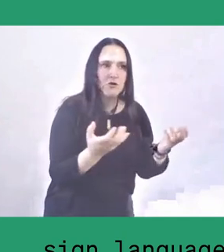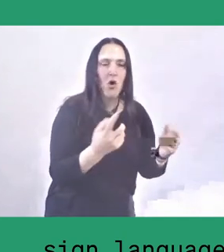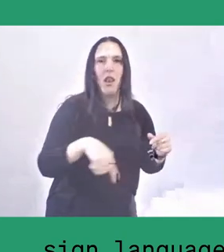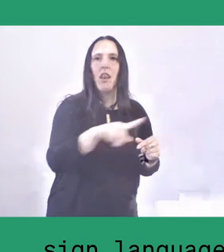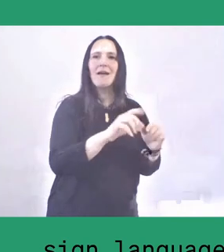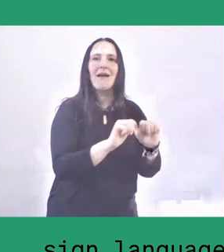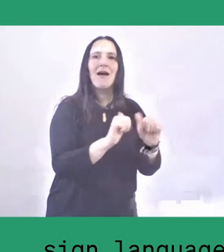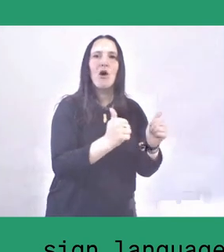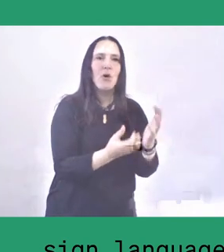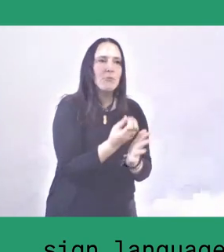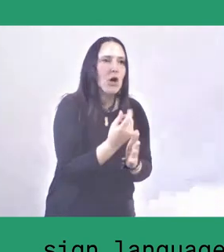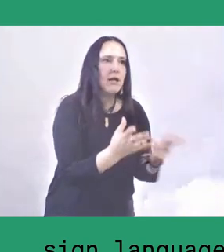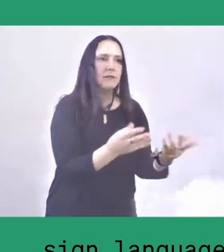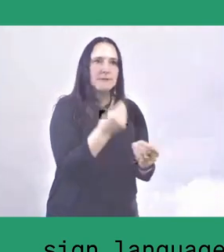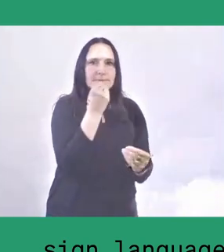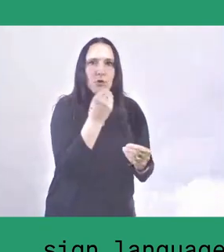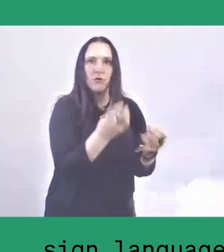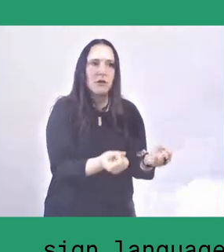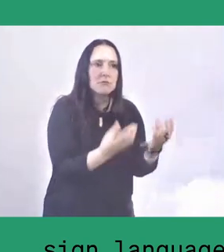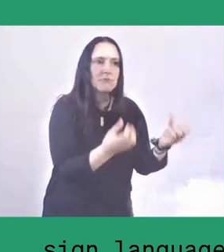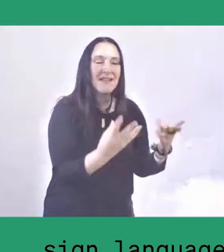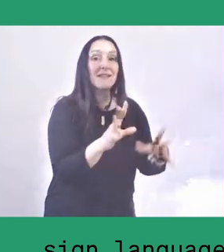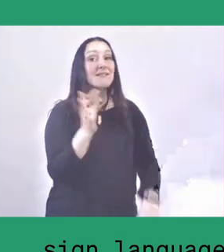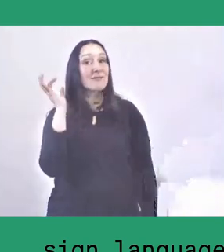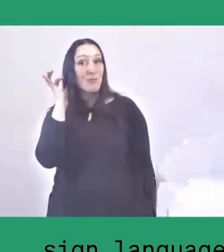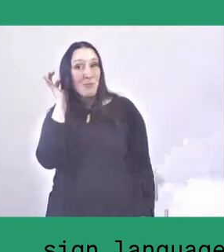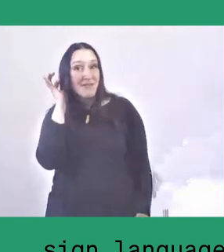It is also the role of women to determine the food sovereignty,